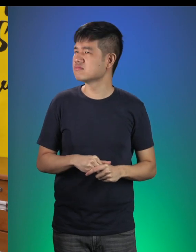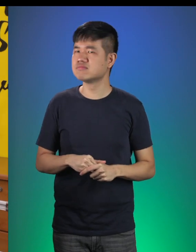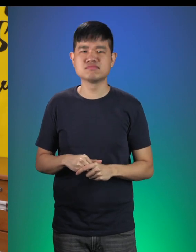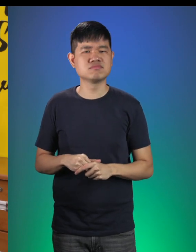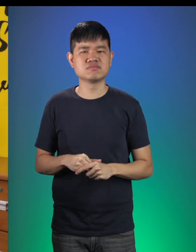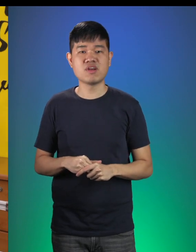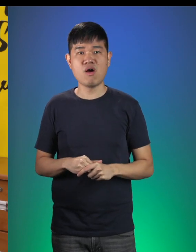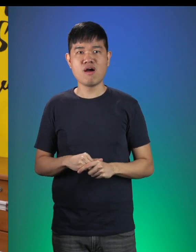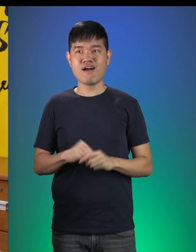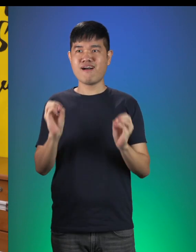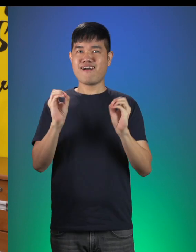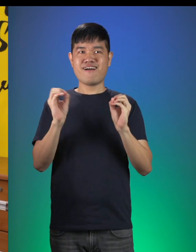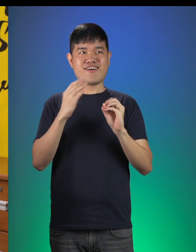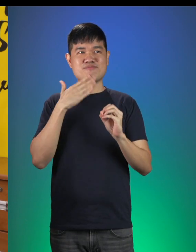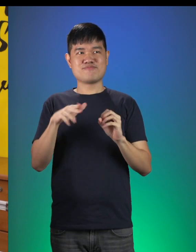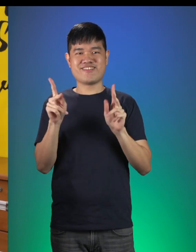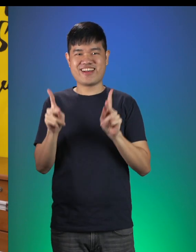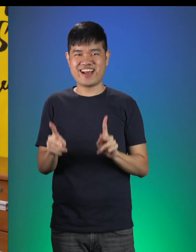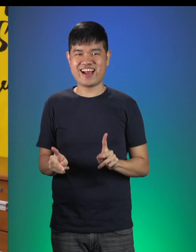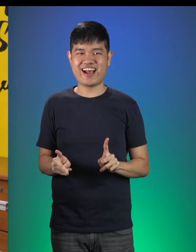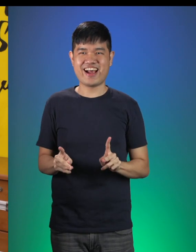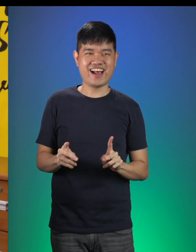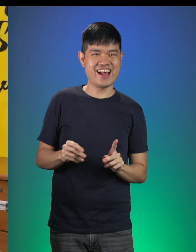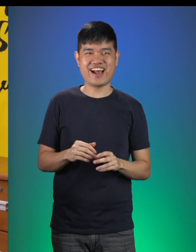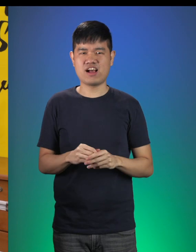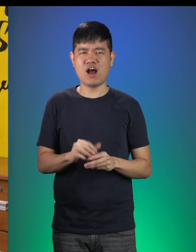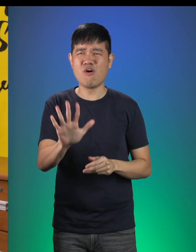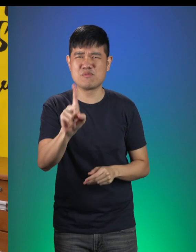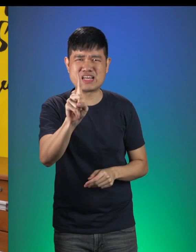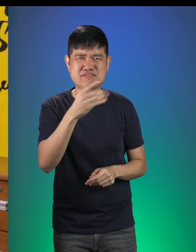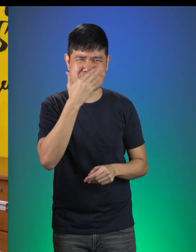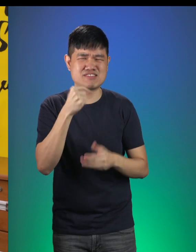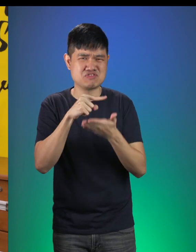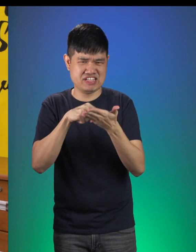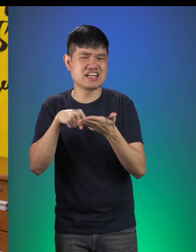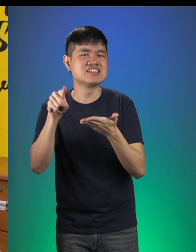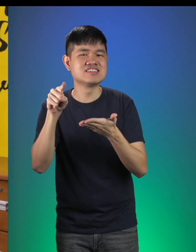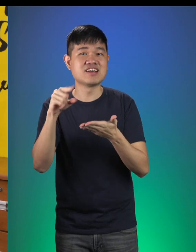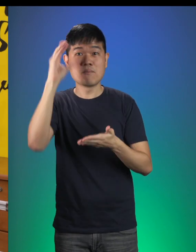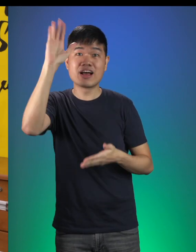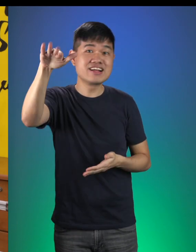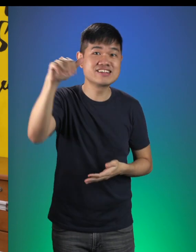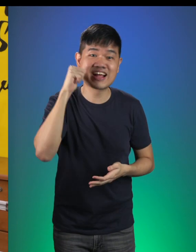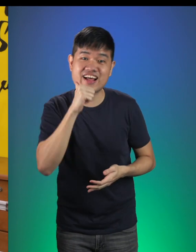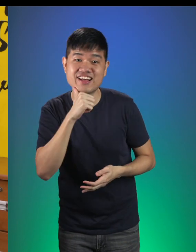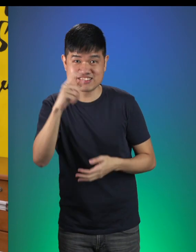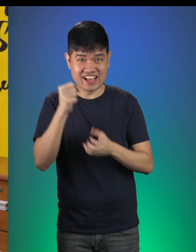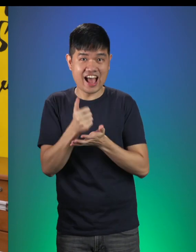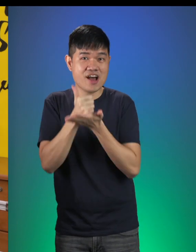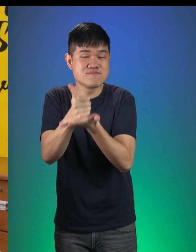Little Red: No Troll in sight! Oh but I better check. Boys and girls, can you help me?